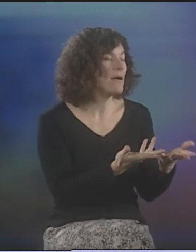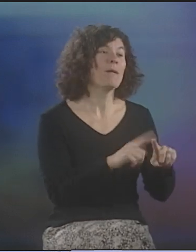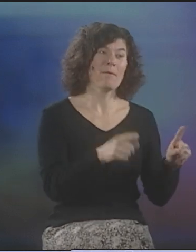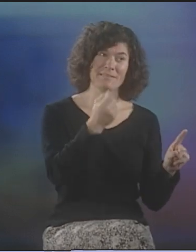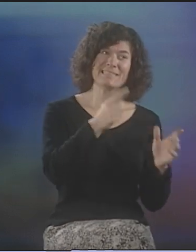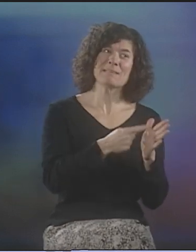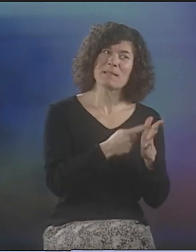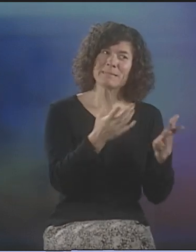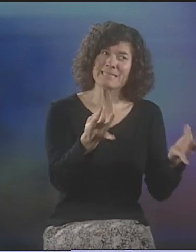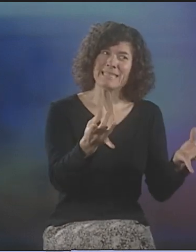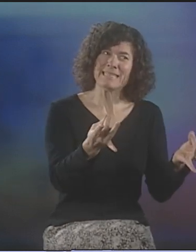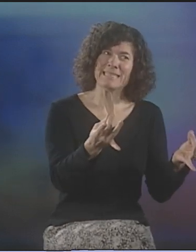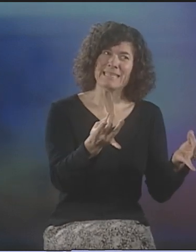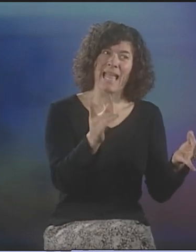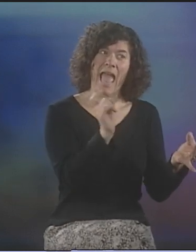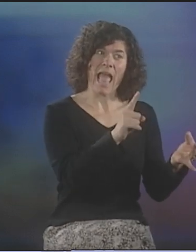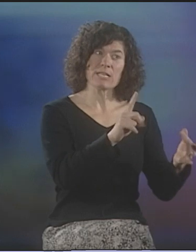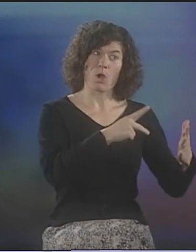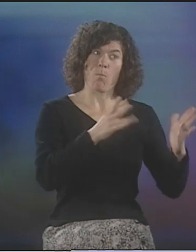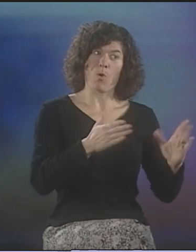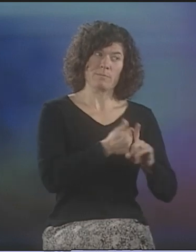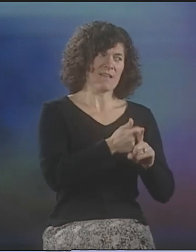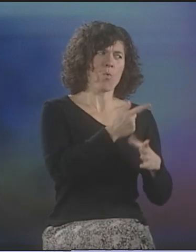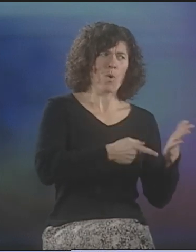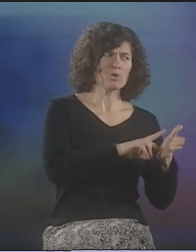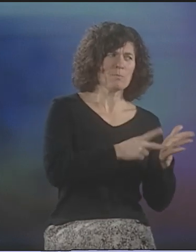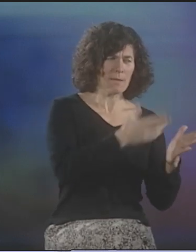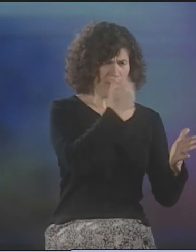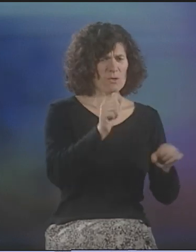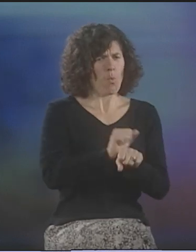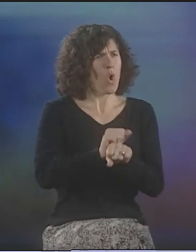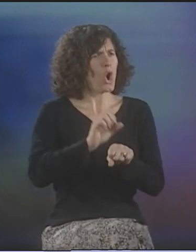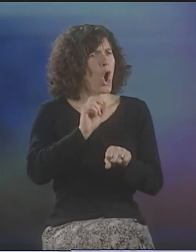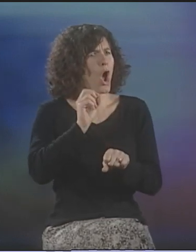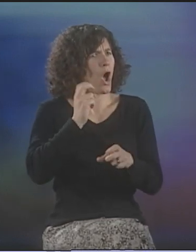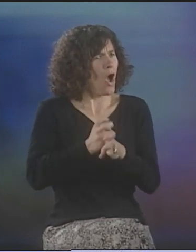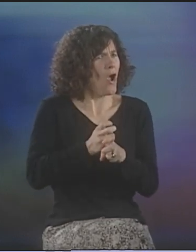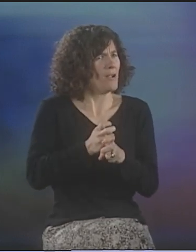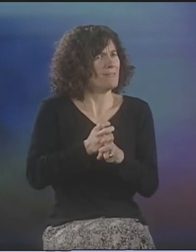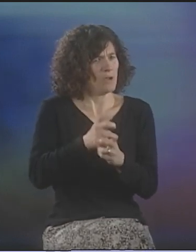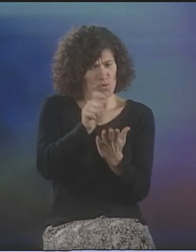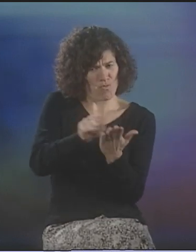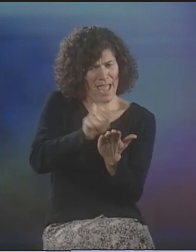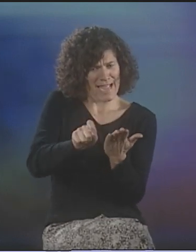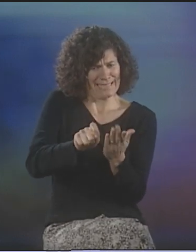BUT THAT GETS STICKY SOMETIMES, BECAUSE IF I ASKED A POET WHAT THEY MEAN, THEY'VE WORKED SO HARD TO WRITE THIS POEM,